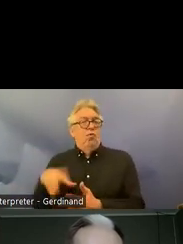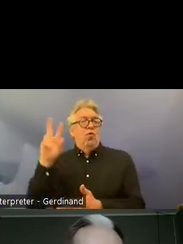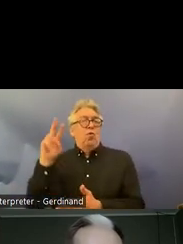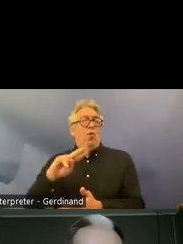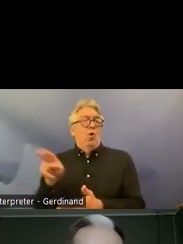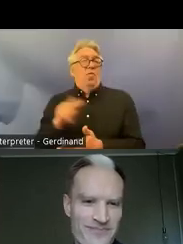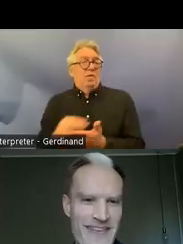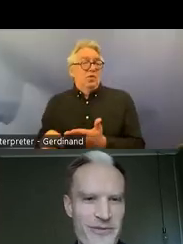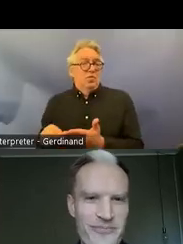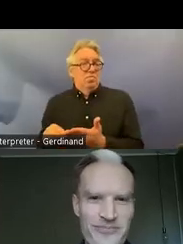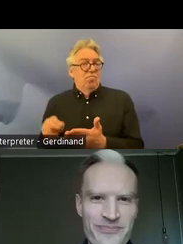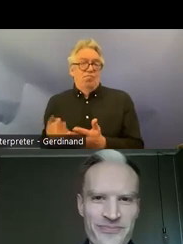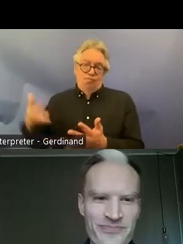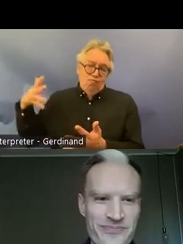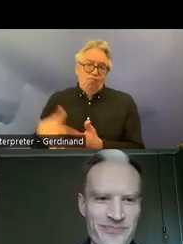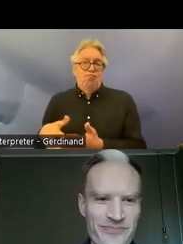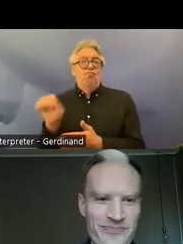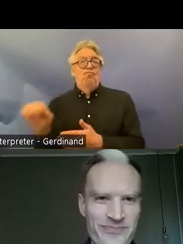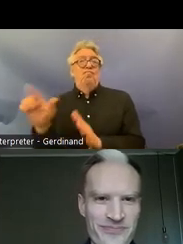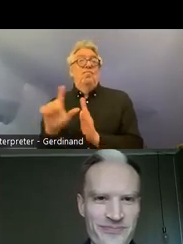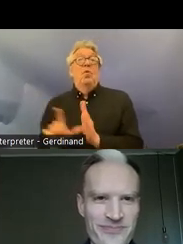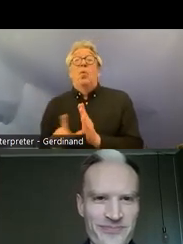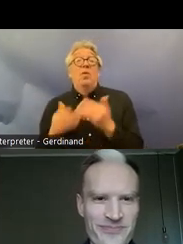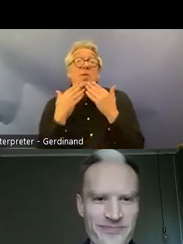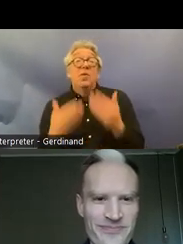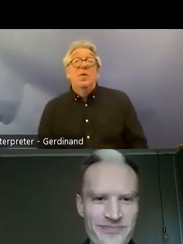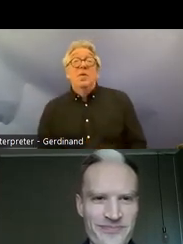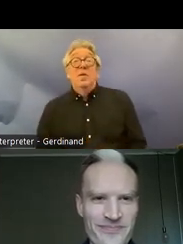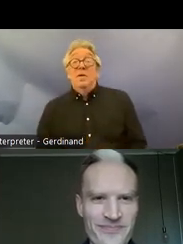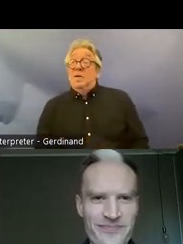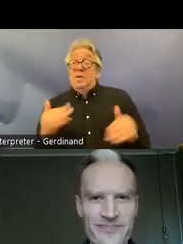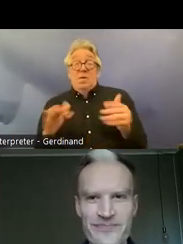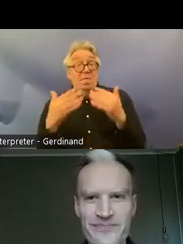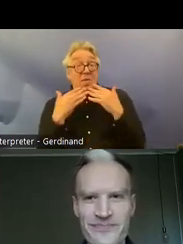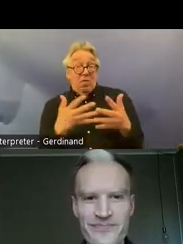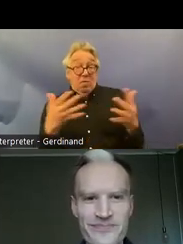legislation thank you thank you very much and I hope also